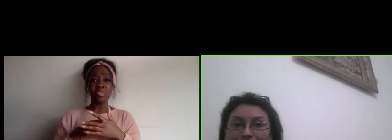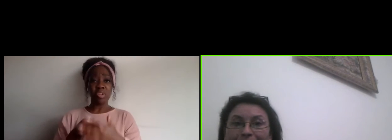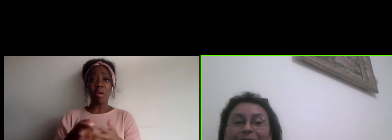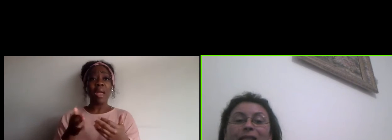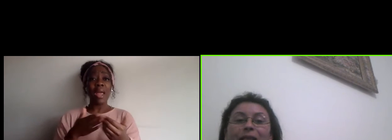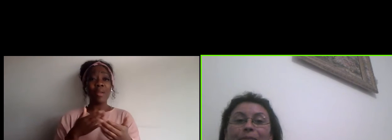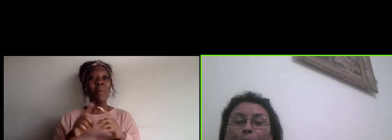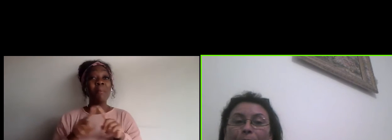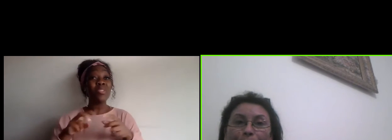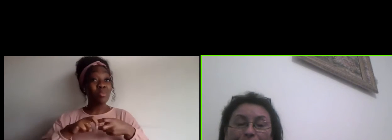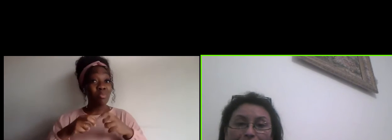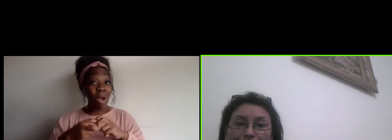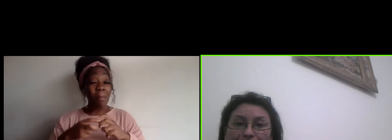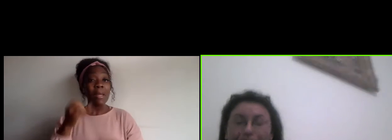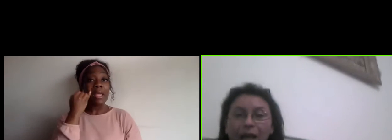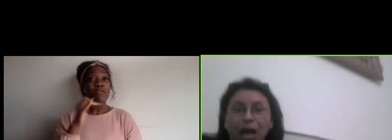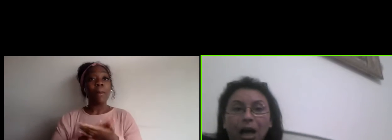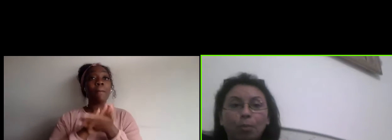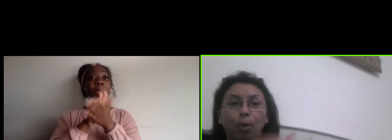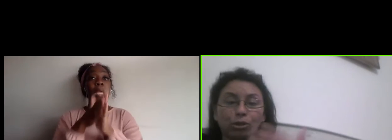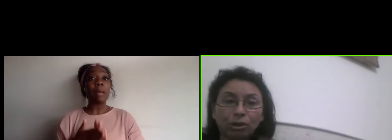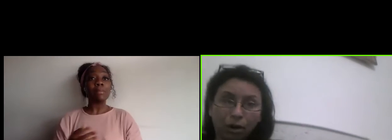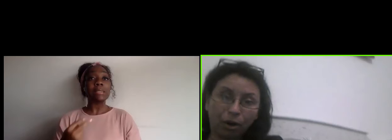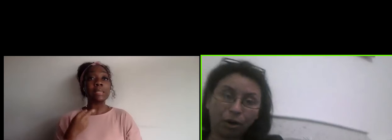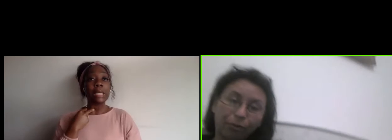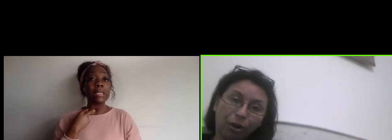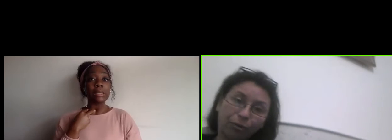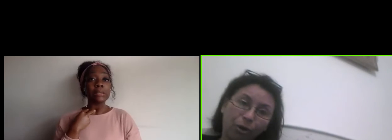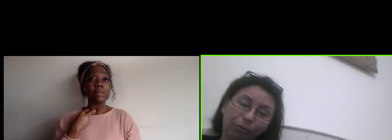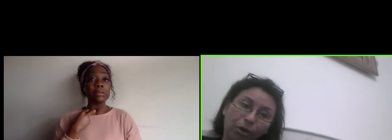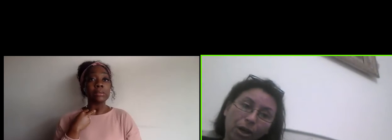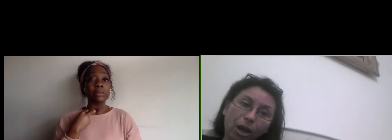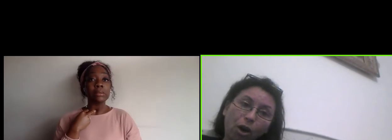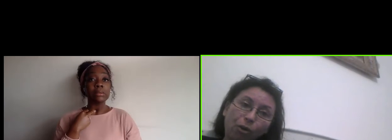And that's the problem with every most of us